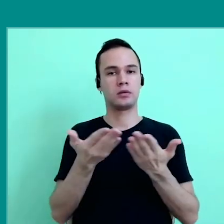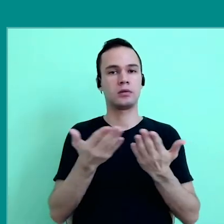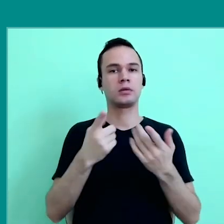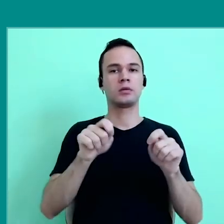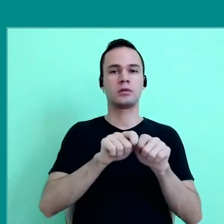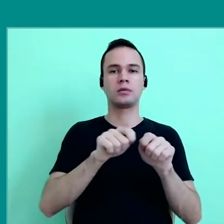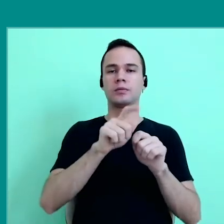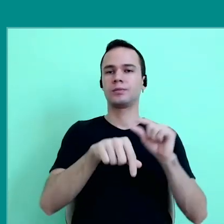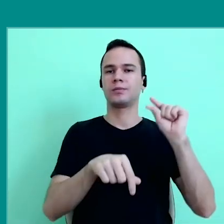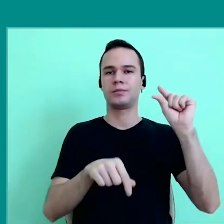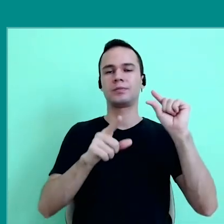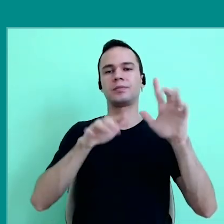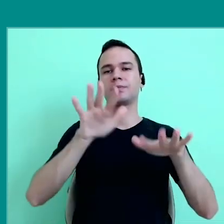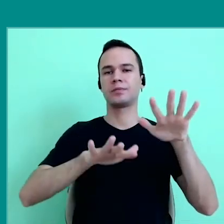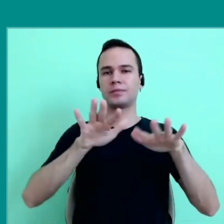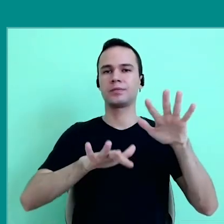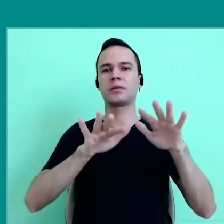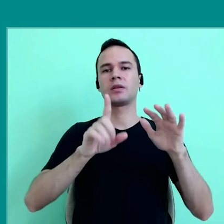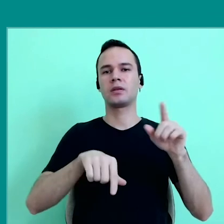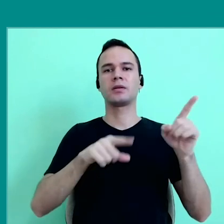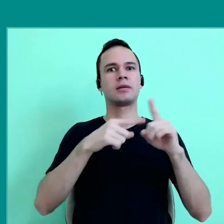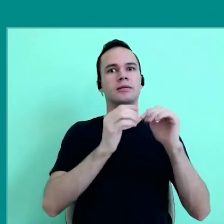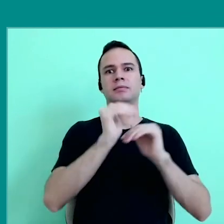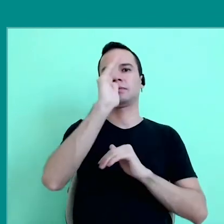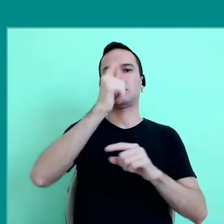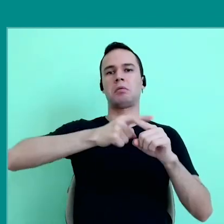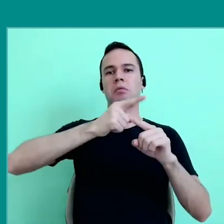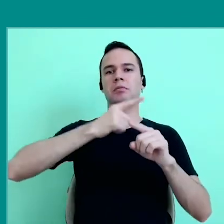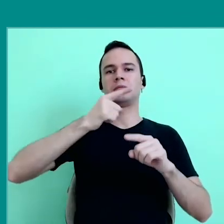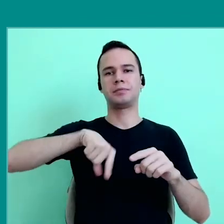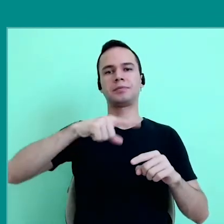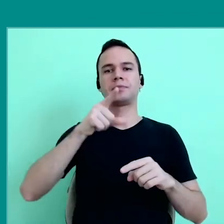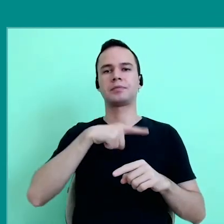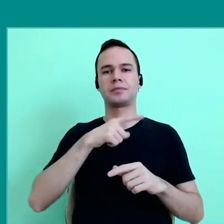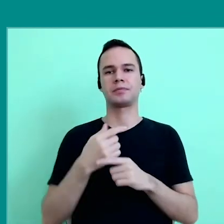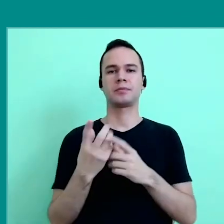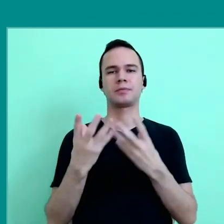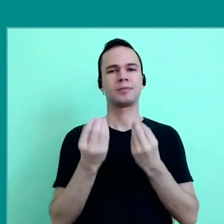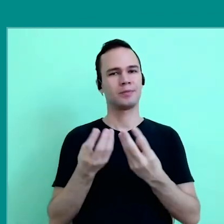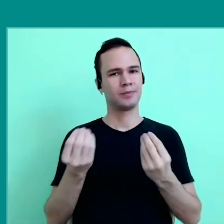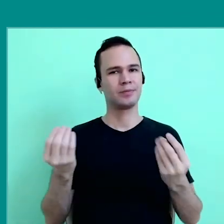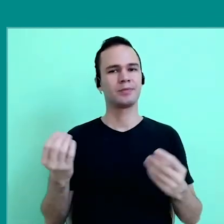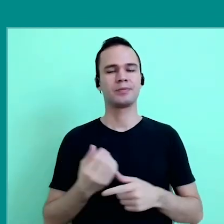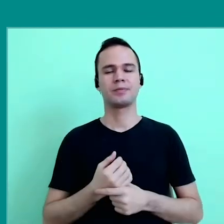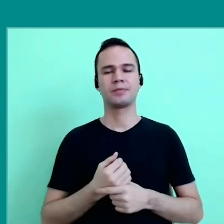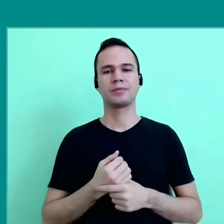the minimum performance, sometimes it's the maximum, because we are facing many adversities.